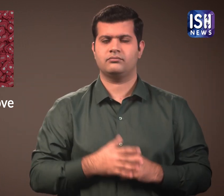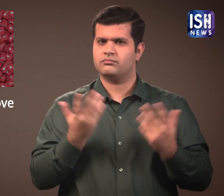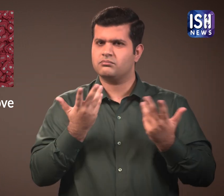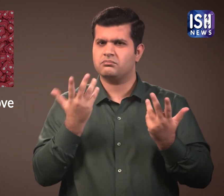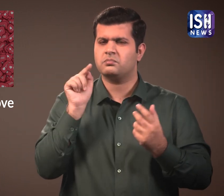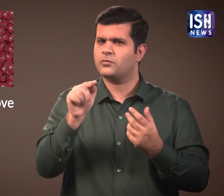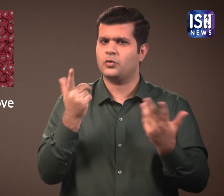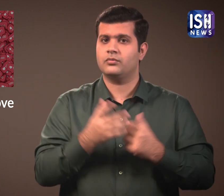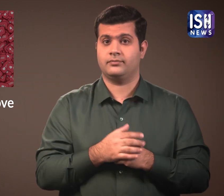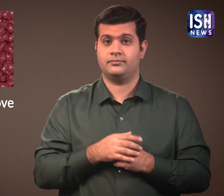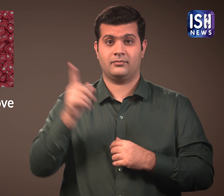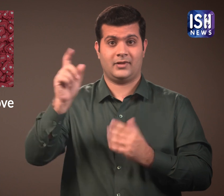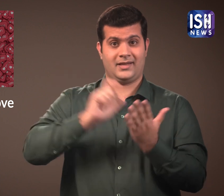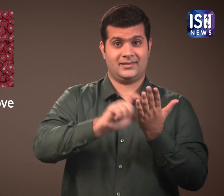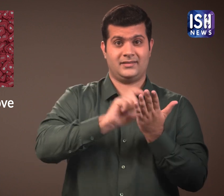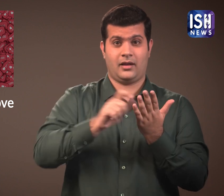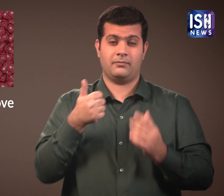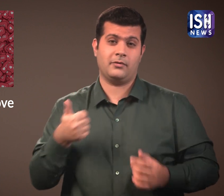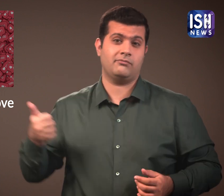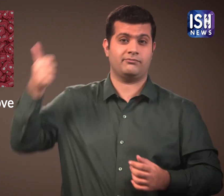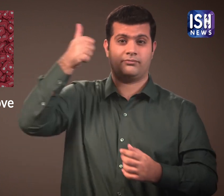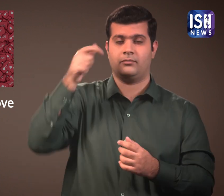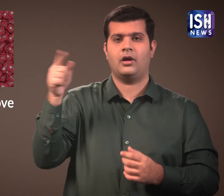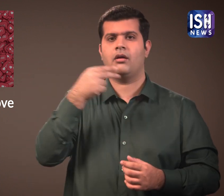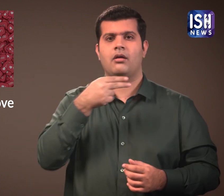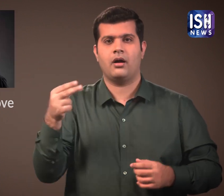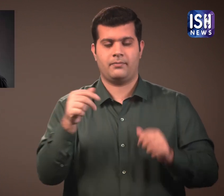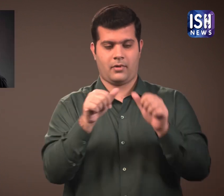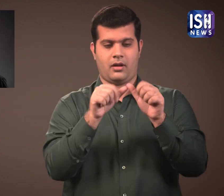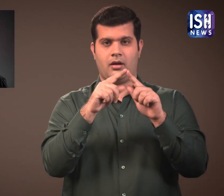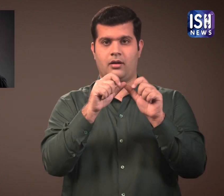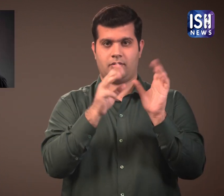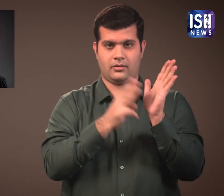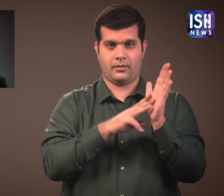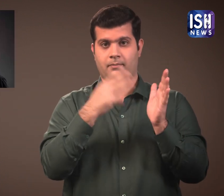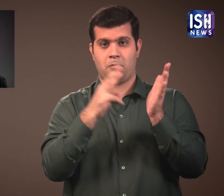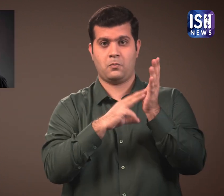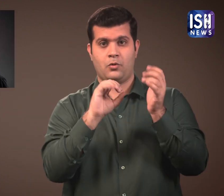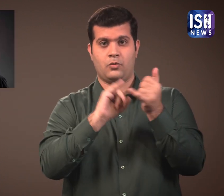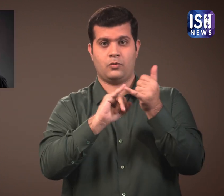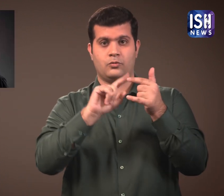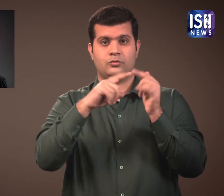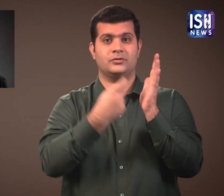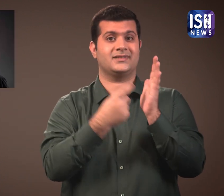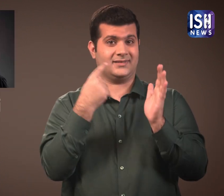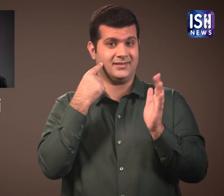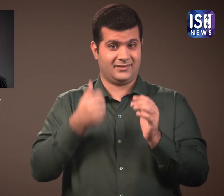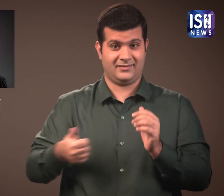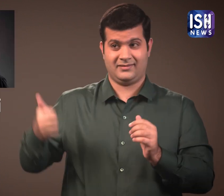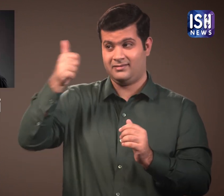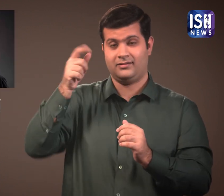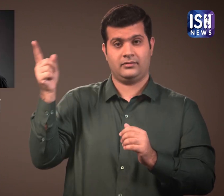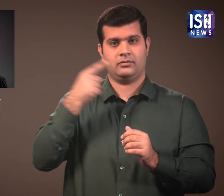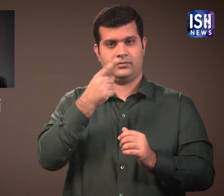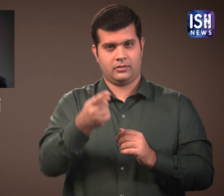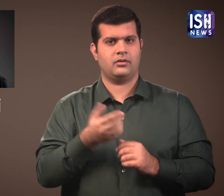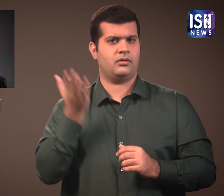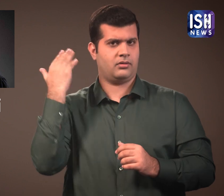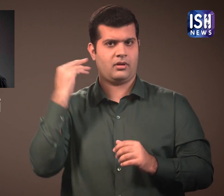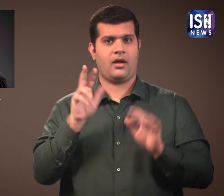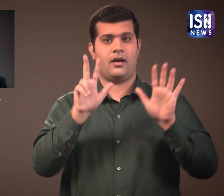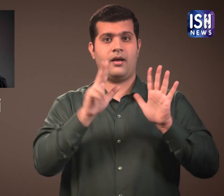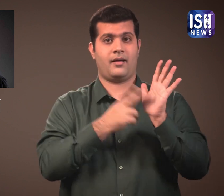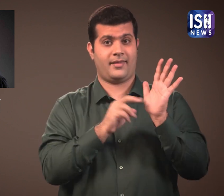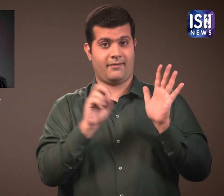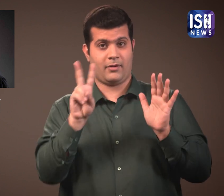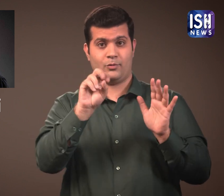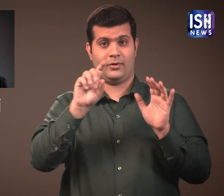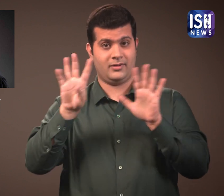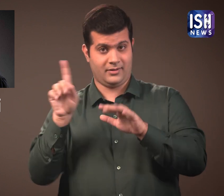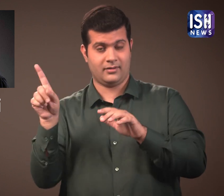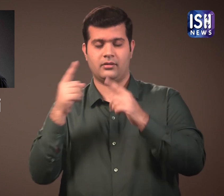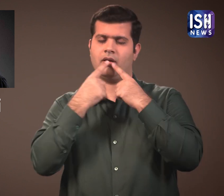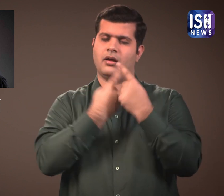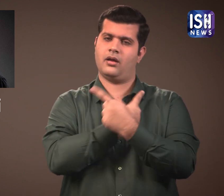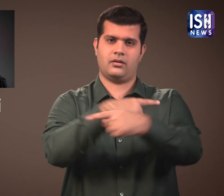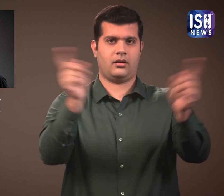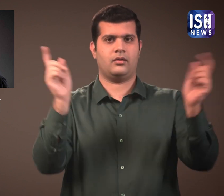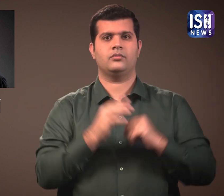This is because, the Instagram Head Adam Mosseri announced this on 8th November 2019